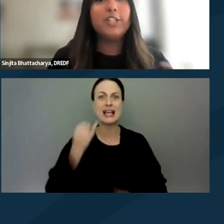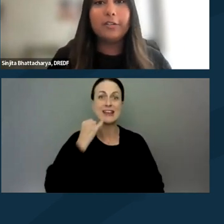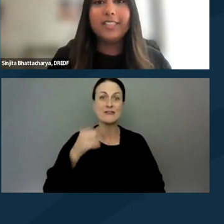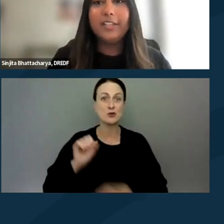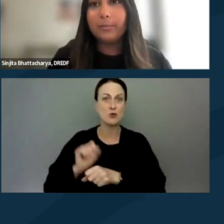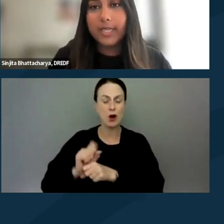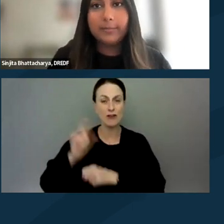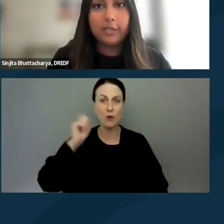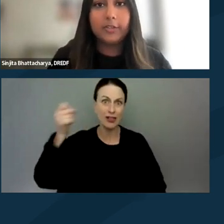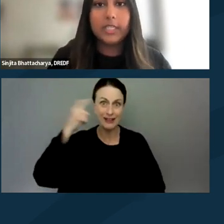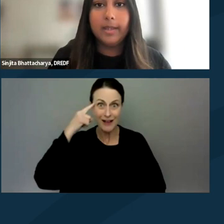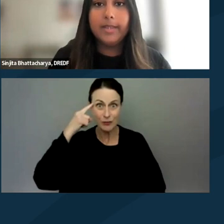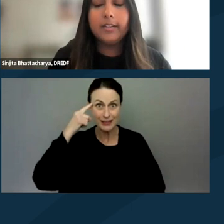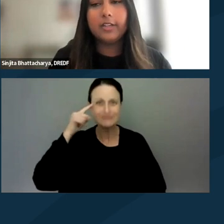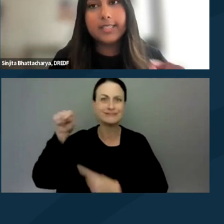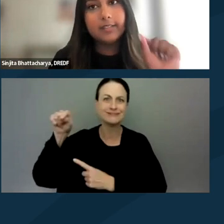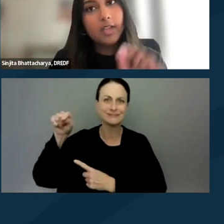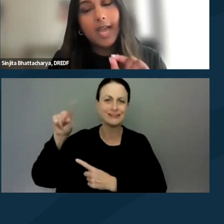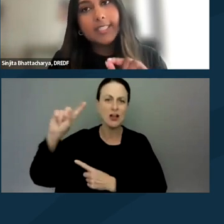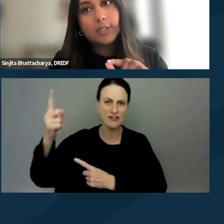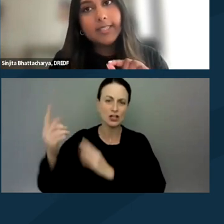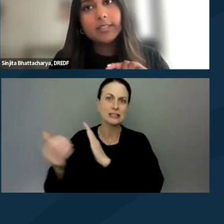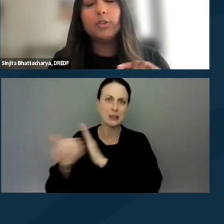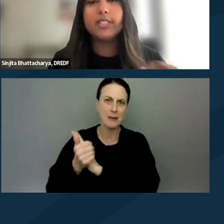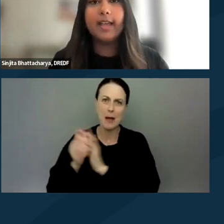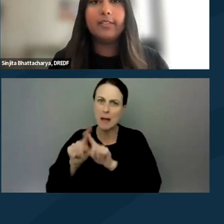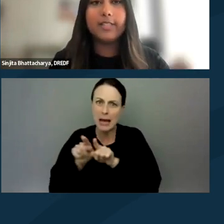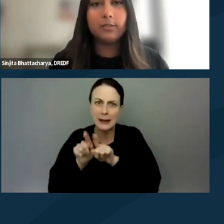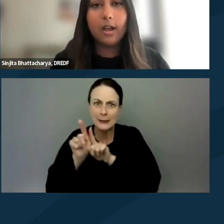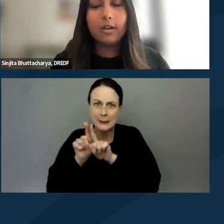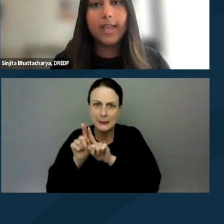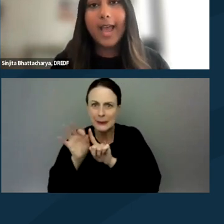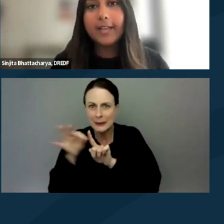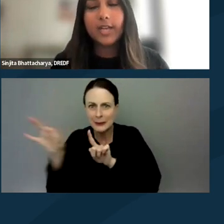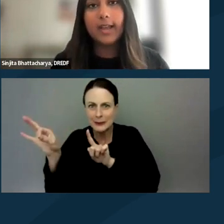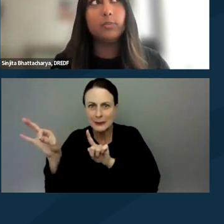generally, you're protected by the First Amendment. There is a little asterisk, which is that there's a law called the Hatch Act,